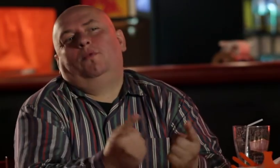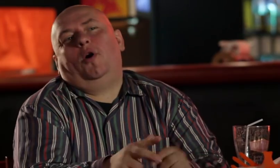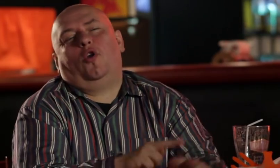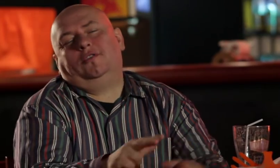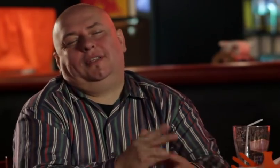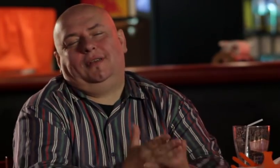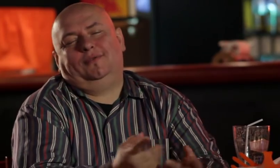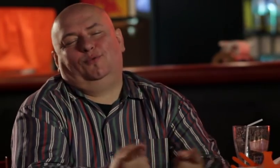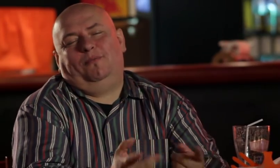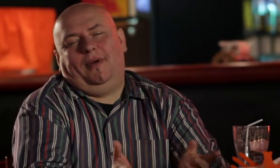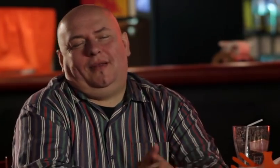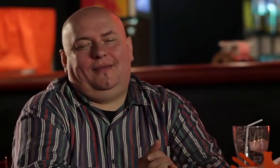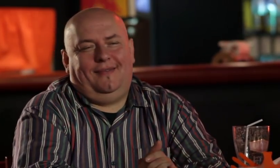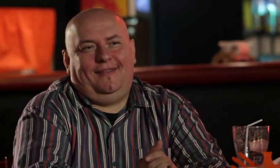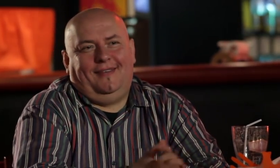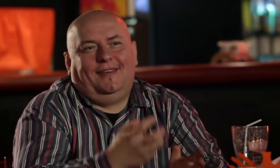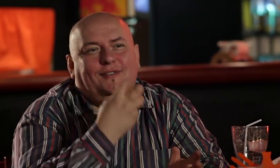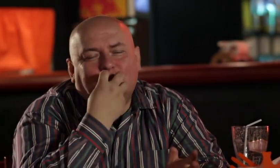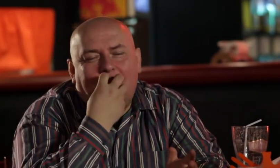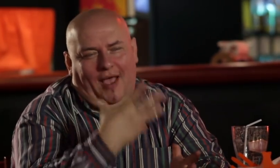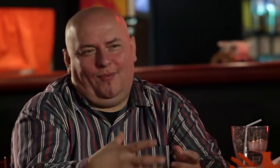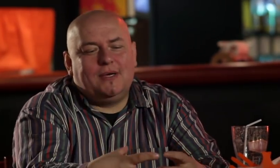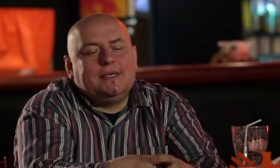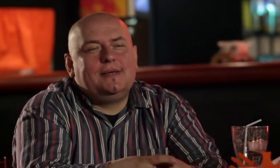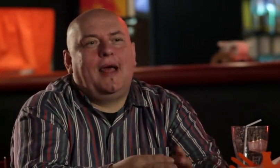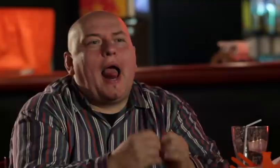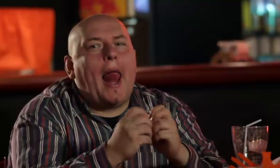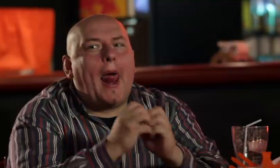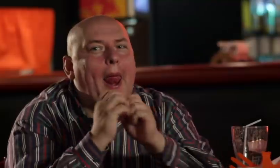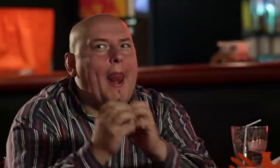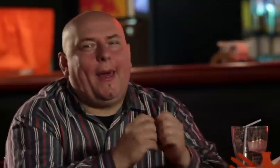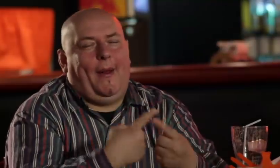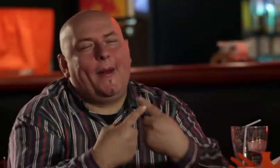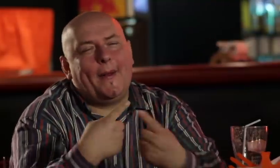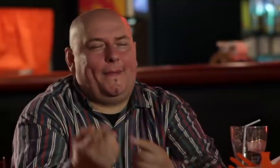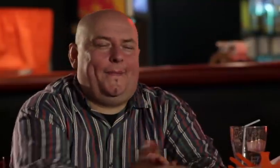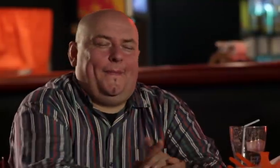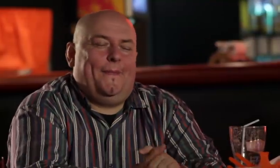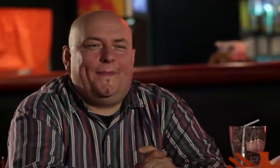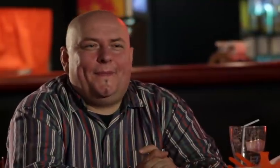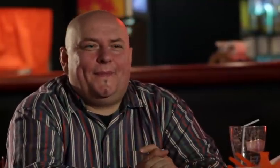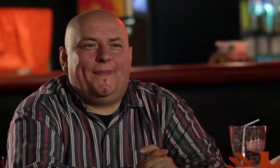Family is something great, all this warmth, everybody gathers together to talk to each other.